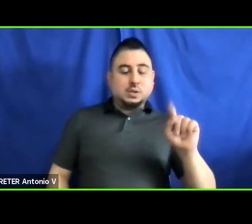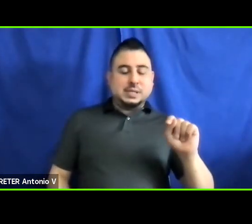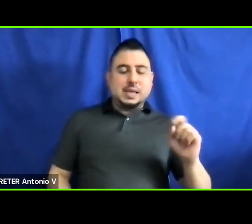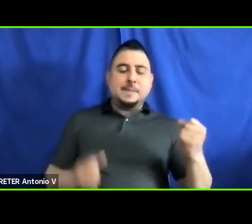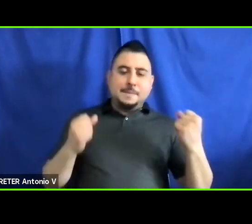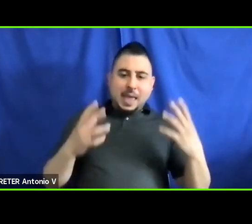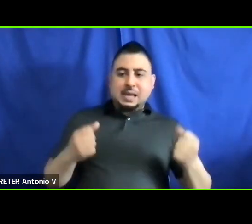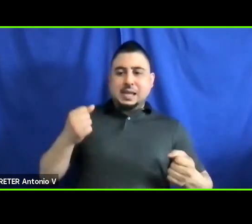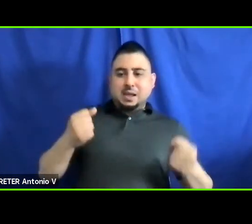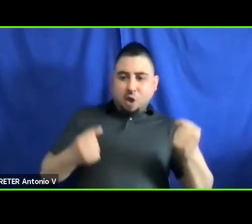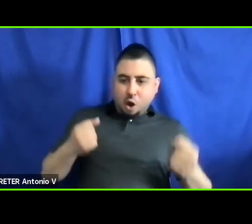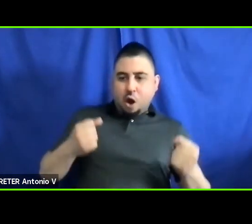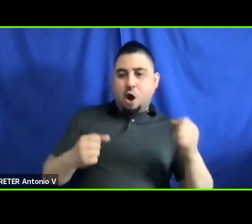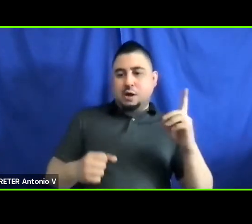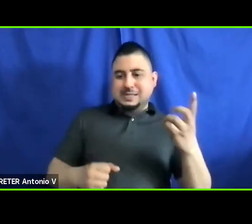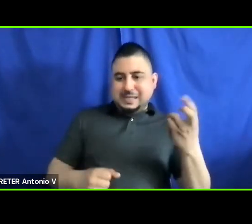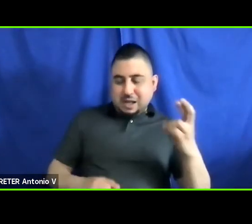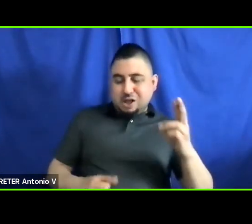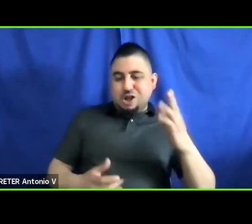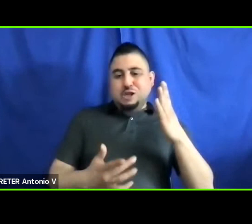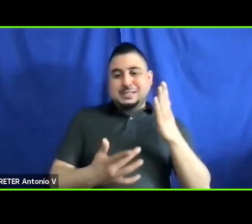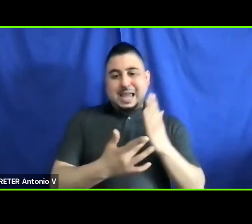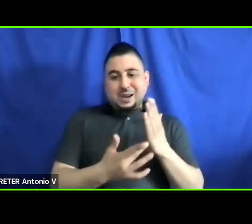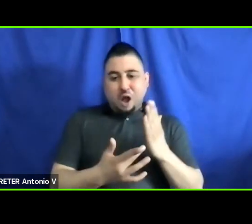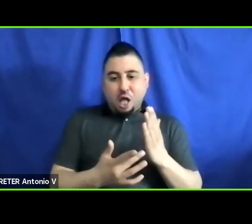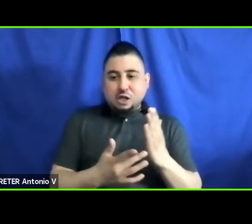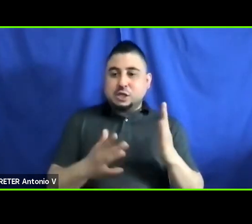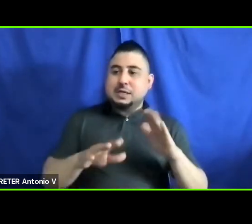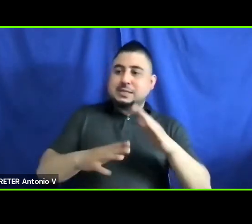manufacturers, technologists, academics, and advocacy organizations participating today